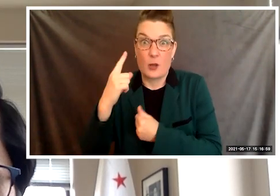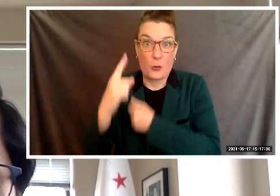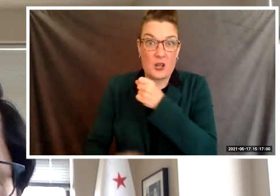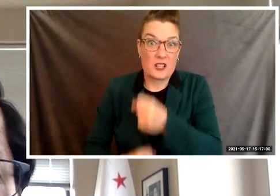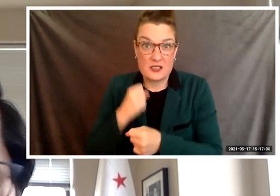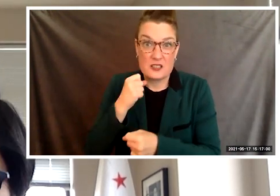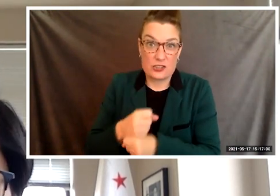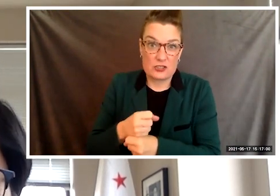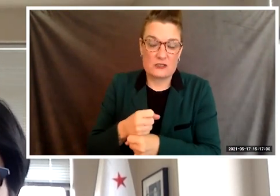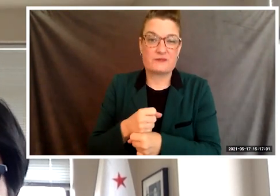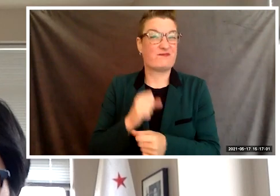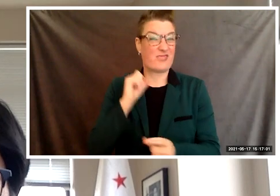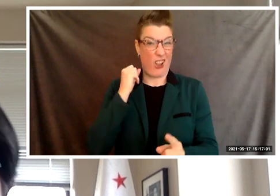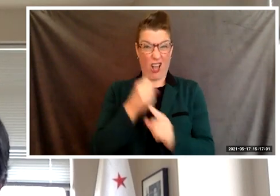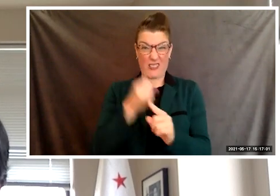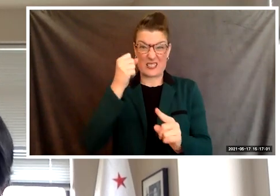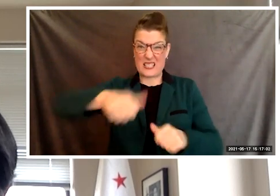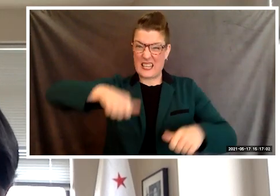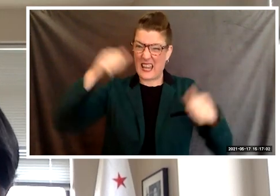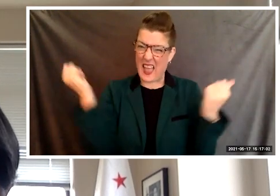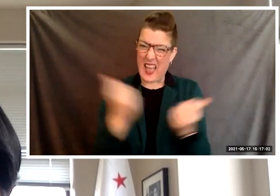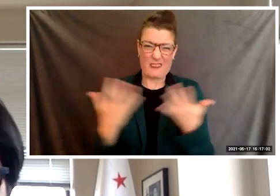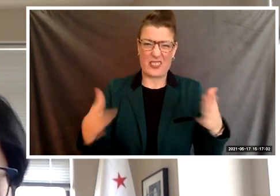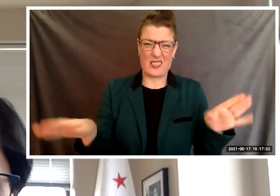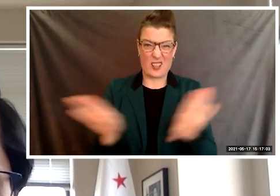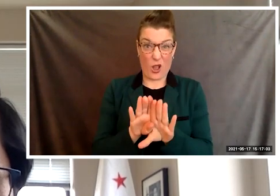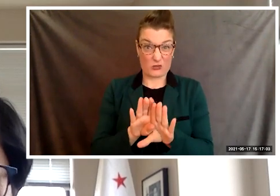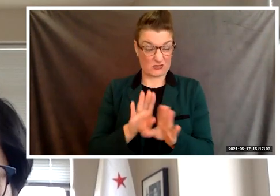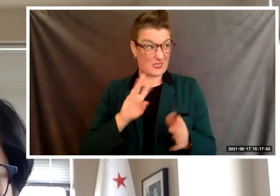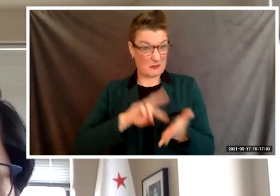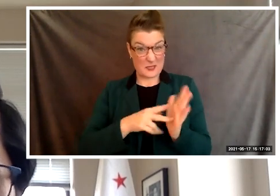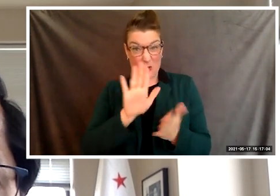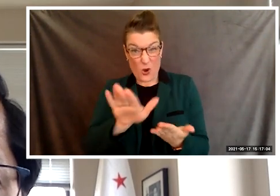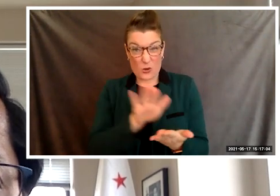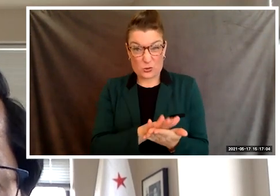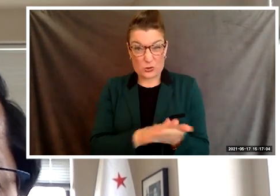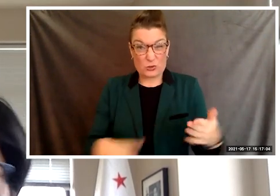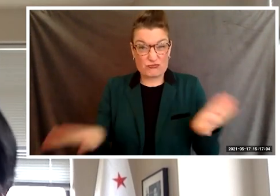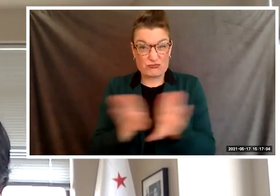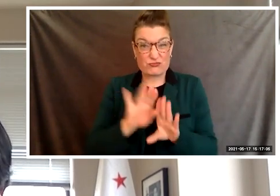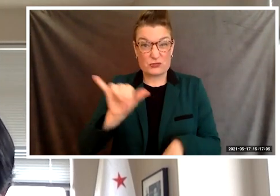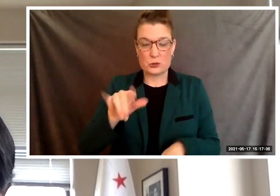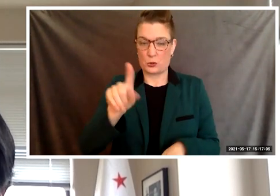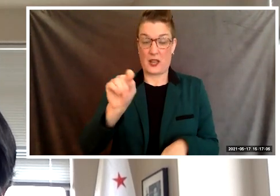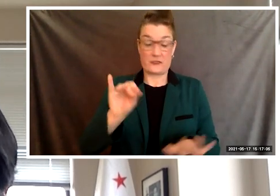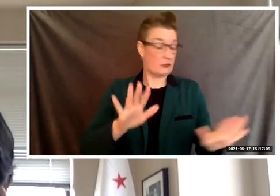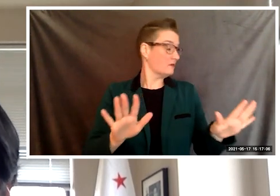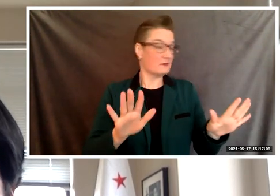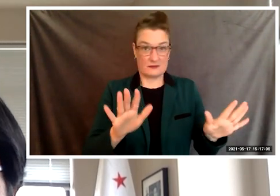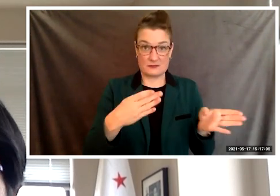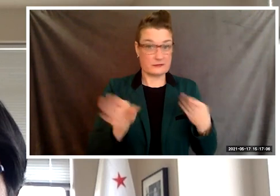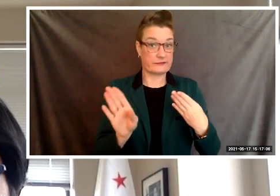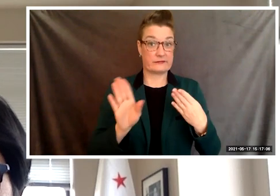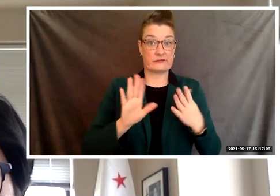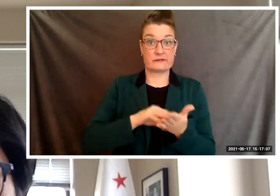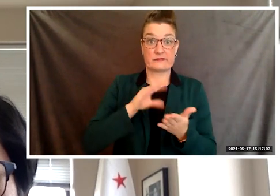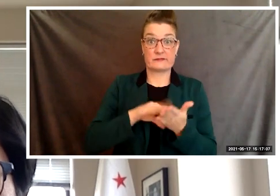all of a sudden everything closed, including your campus, and you had to pivot to virtual learning. I want to take this opportunity